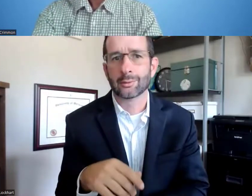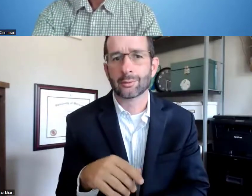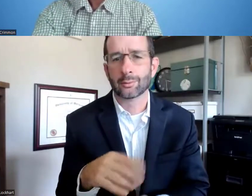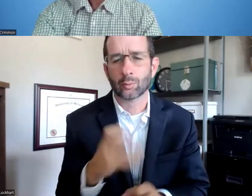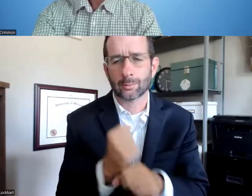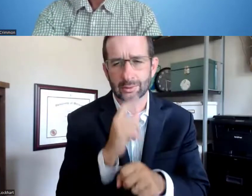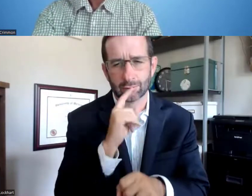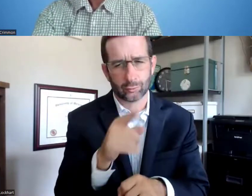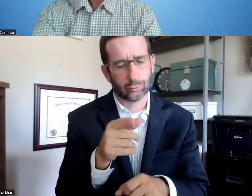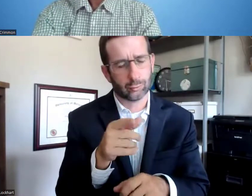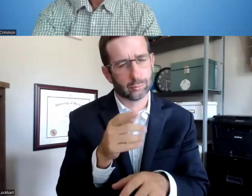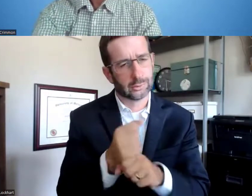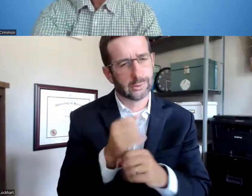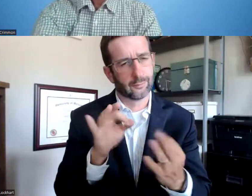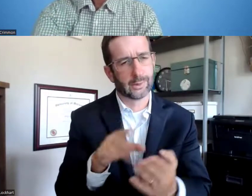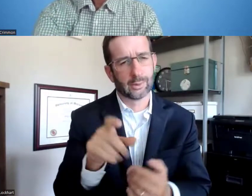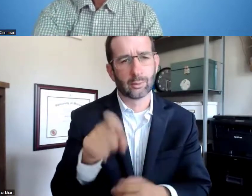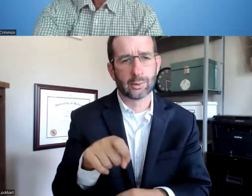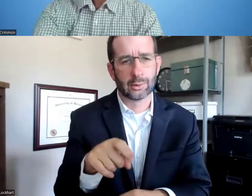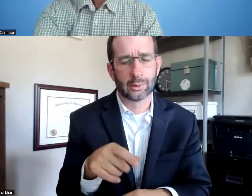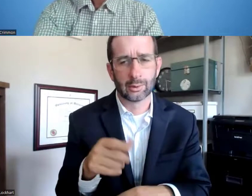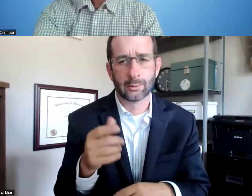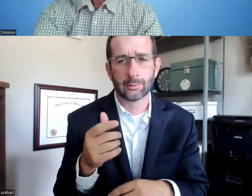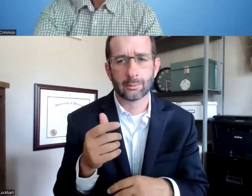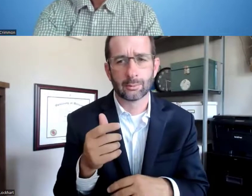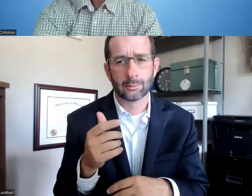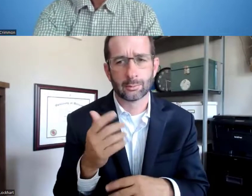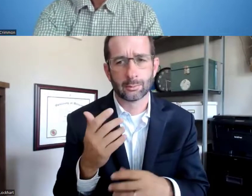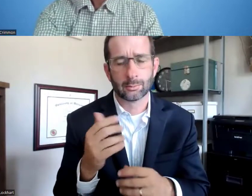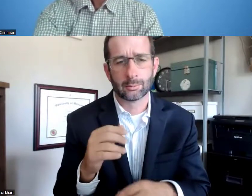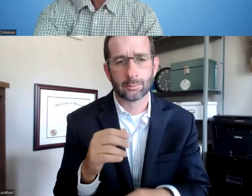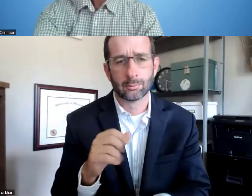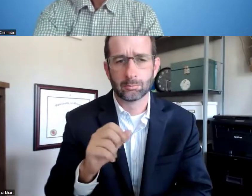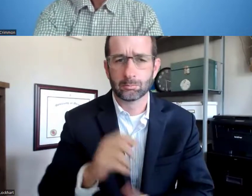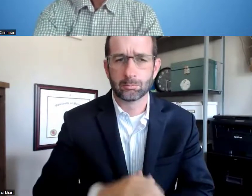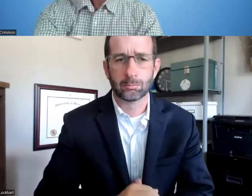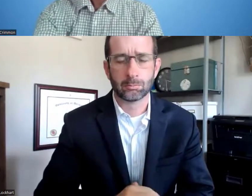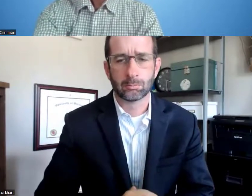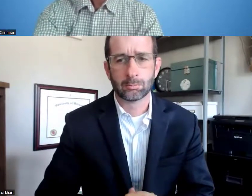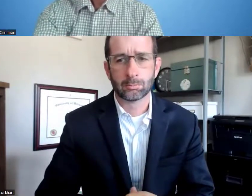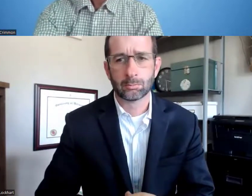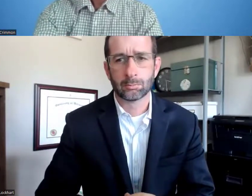is and get some clarifying information on that because you should have also received feedback.